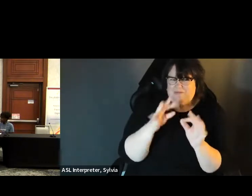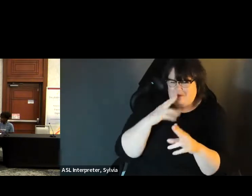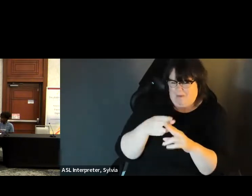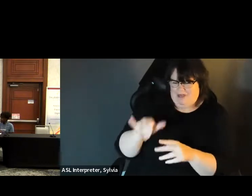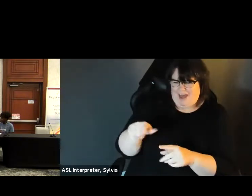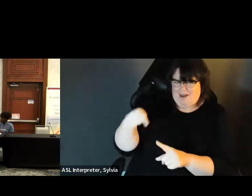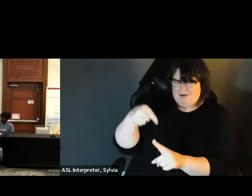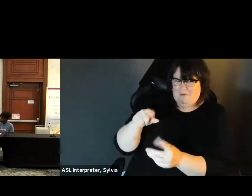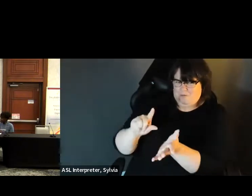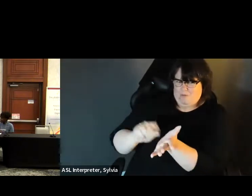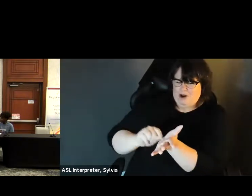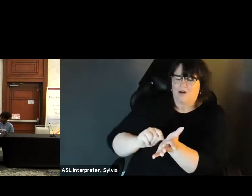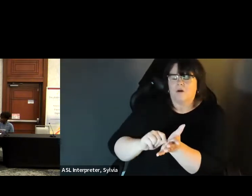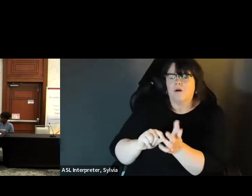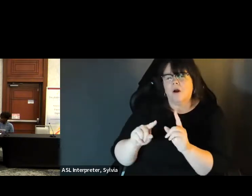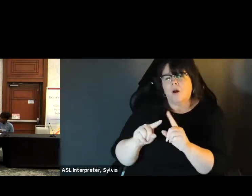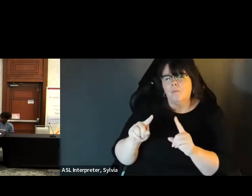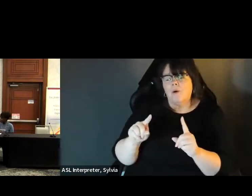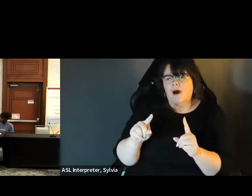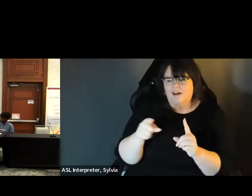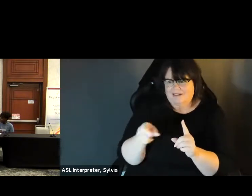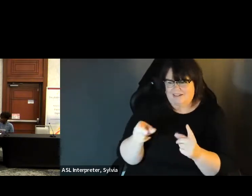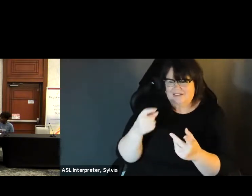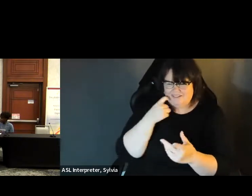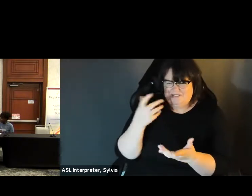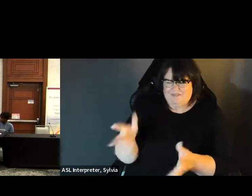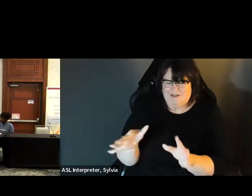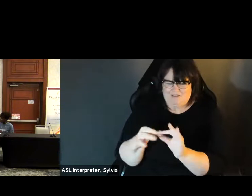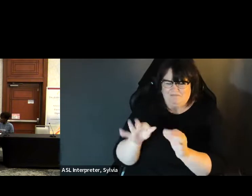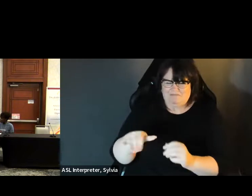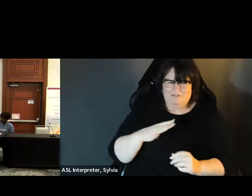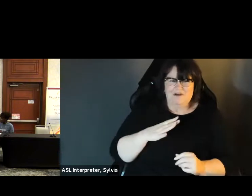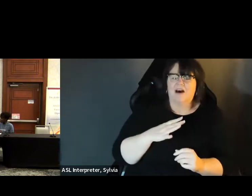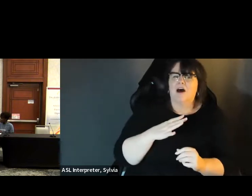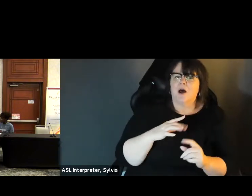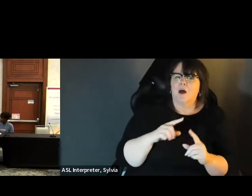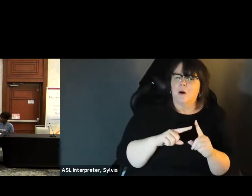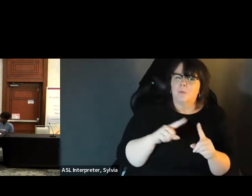panelists-oh. » You know, I just wanted to say to and I wanted to bring up something but it was but I would really like to see it going forward to that.